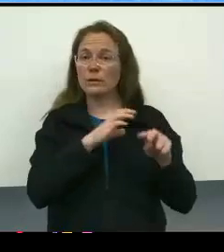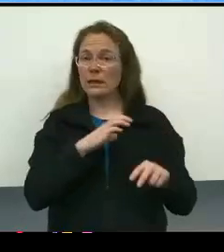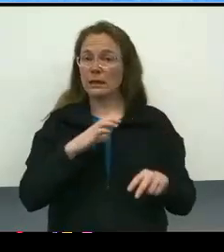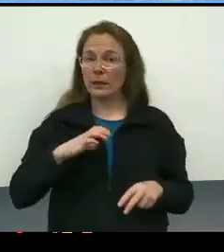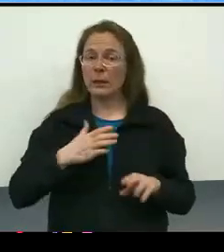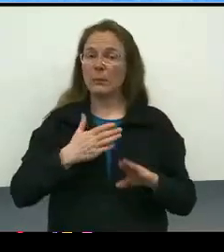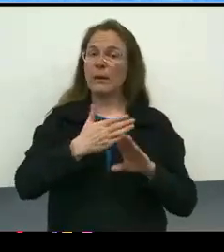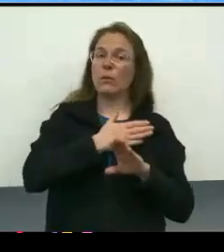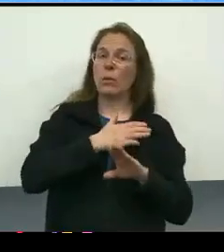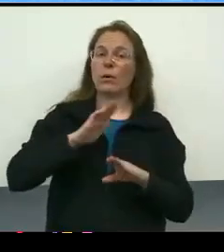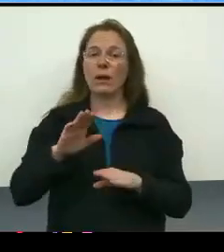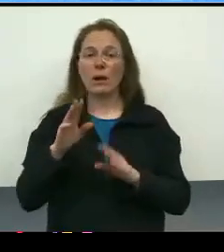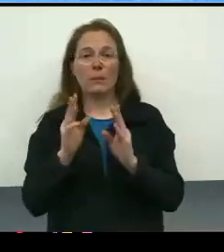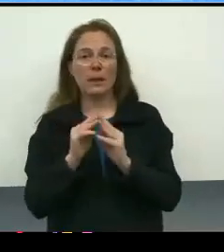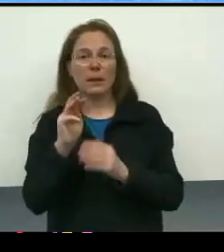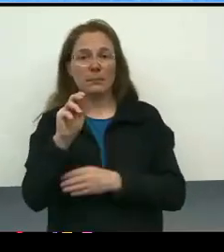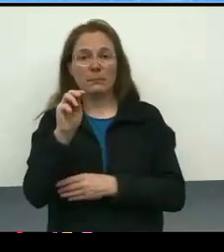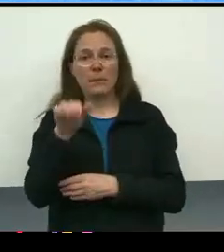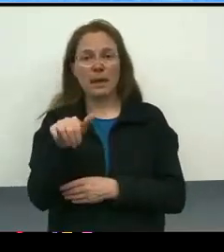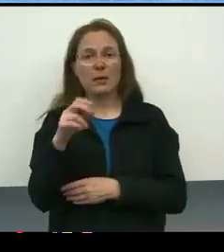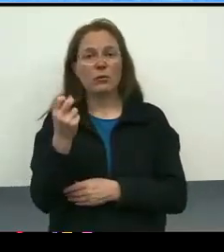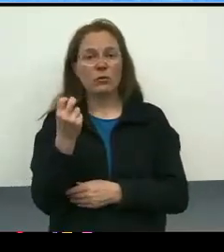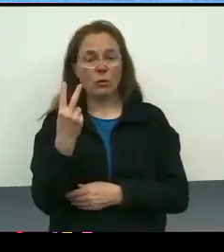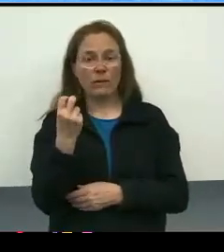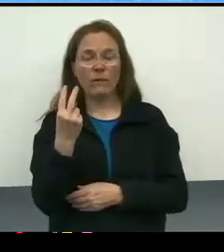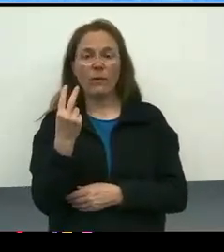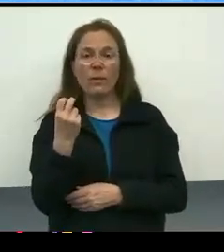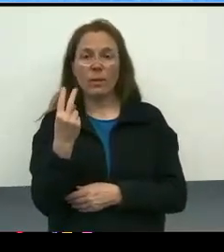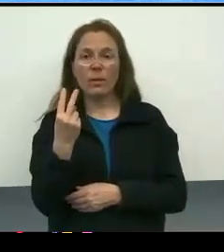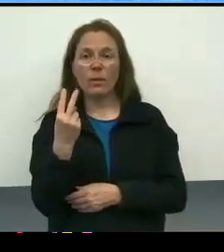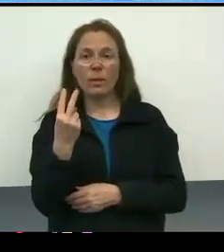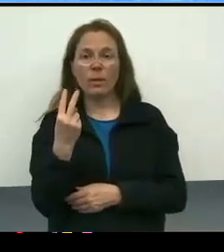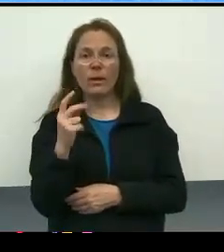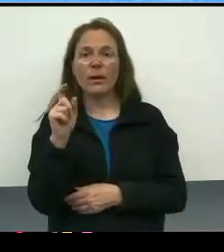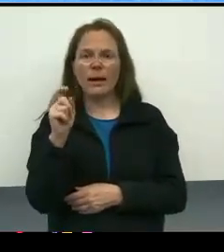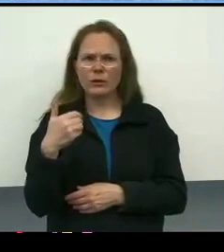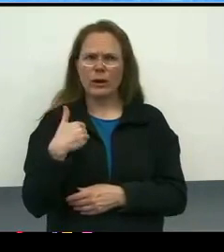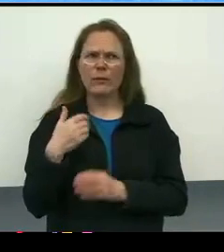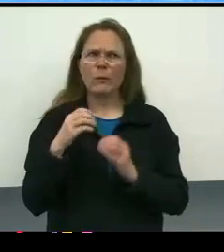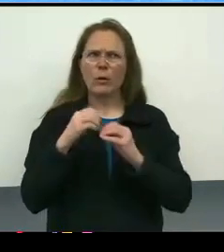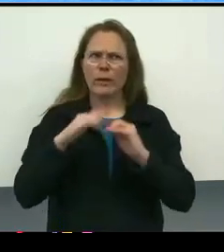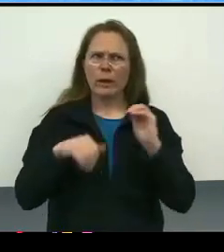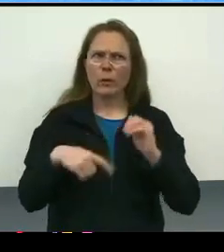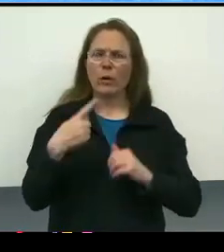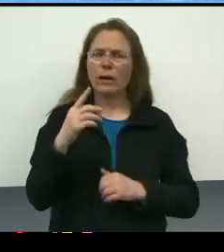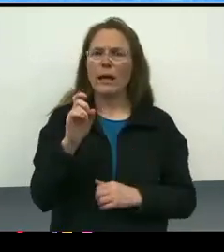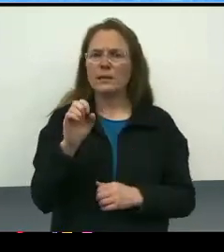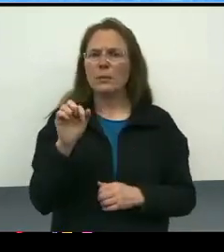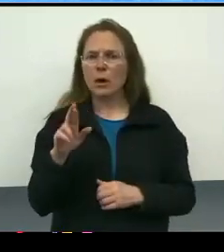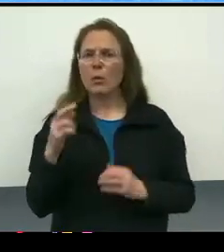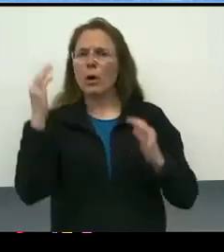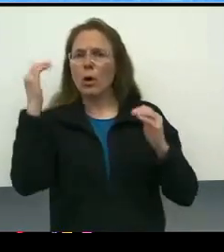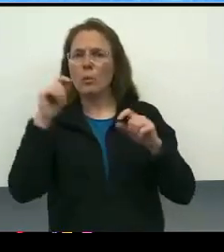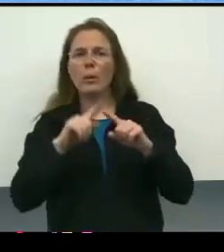before their May 12th meeting, in fact. We hope to have more than one SBAR, but that is at the top of the list.